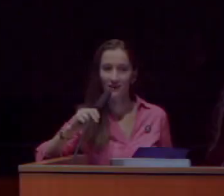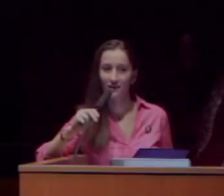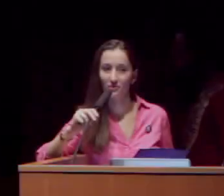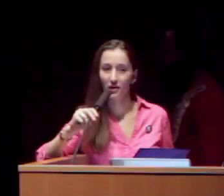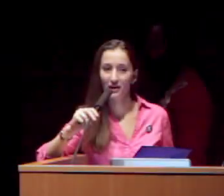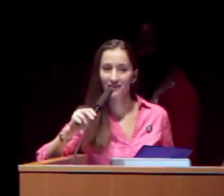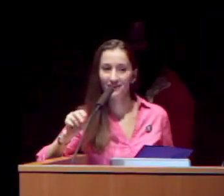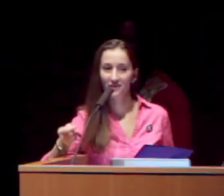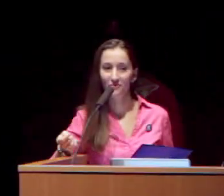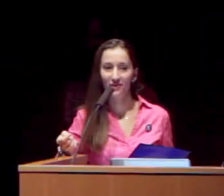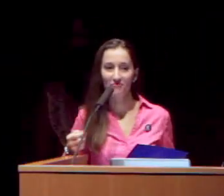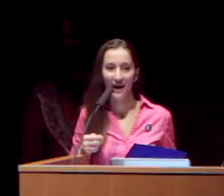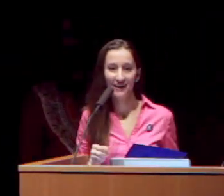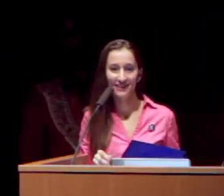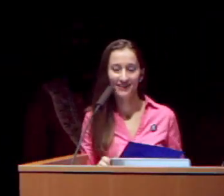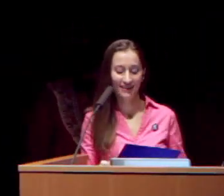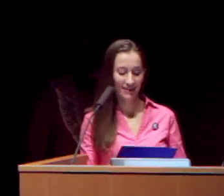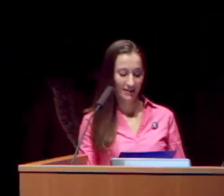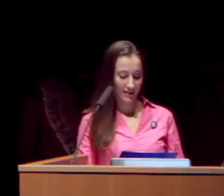Can everyone hear me? Welcome back.